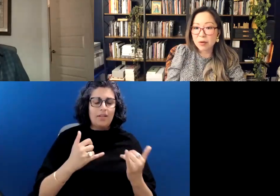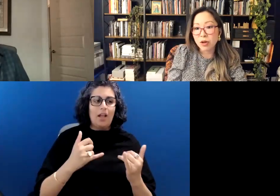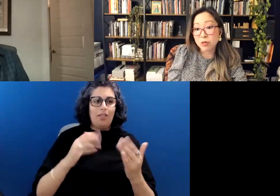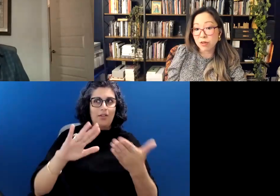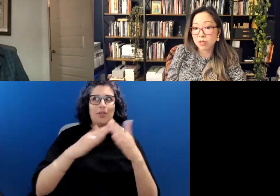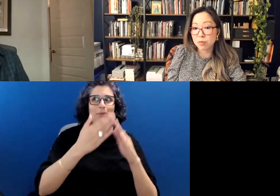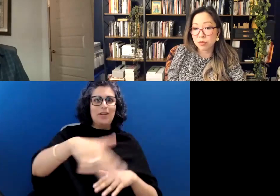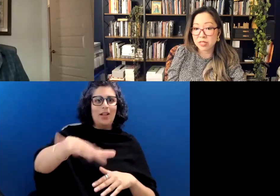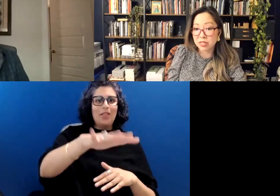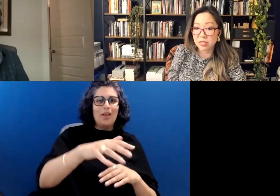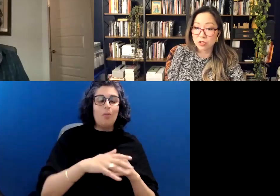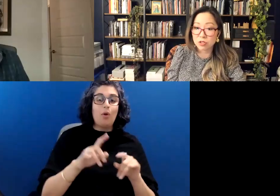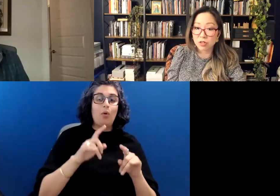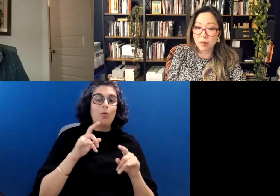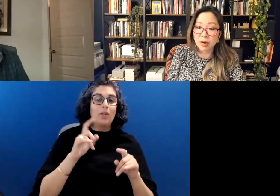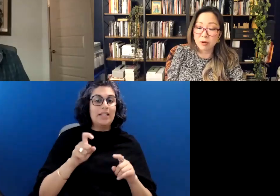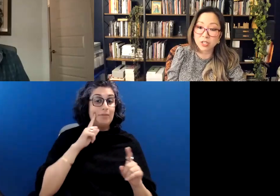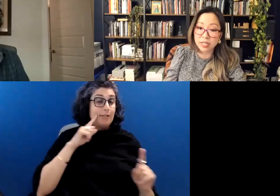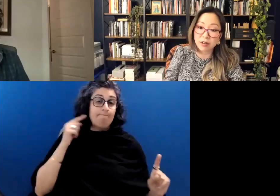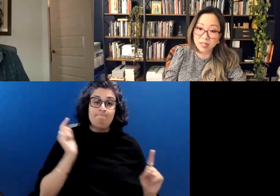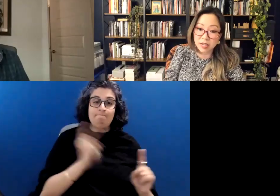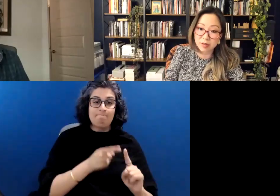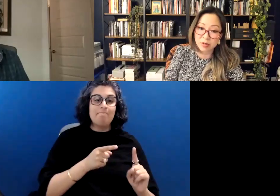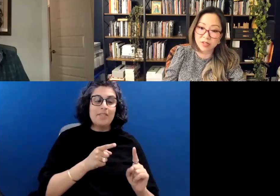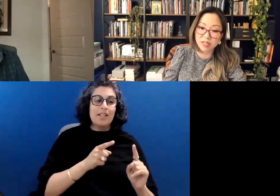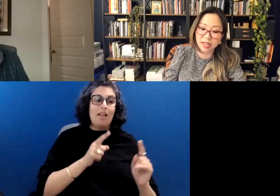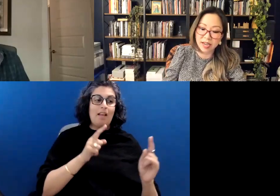But that we also have to be really intentional about reaching out to that community that